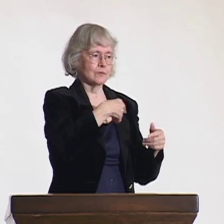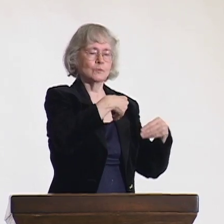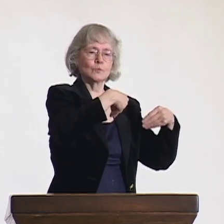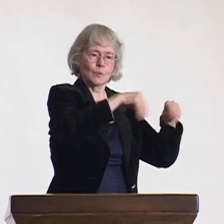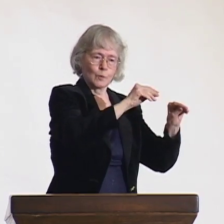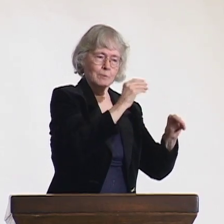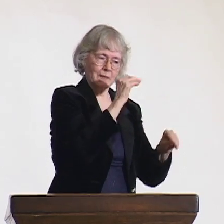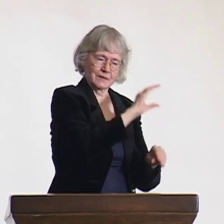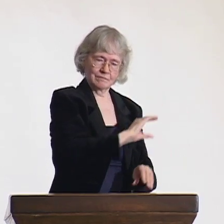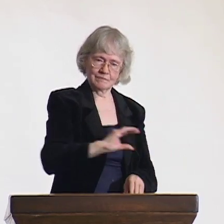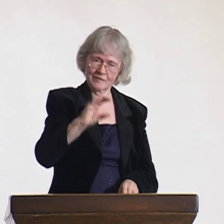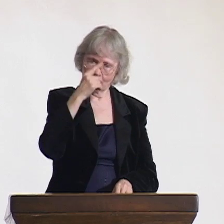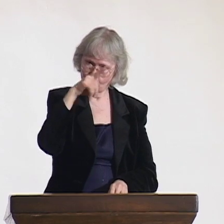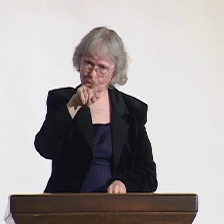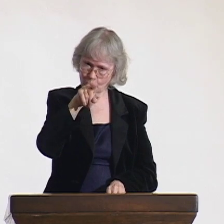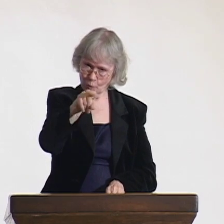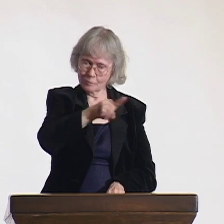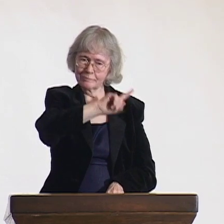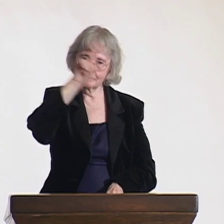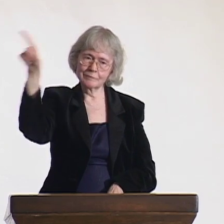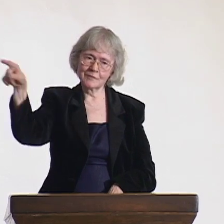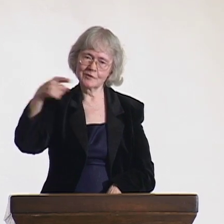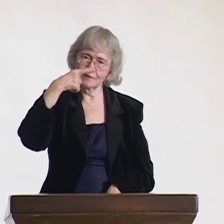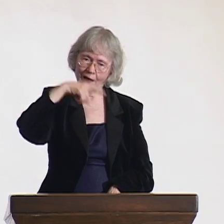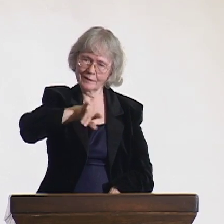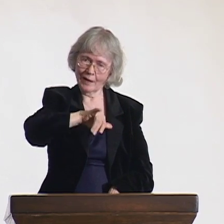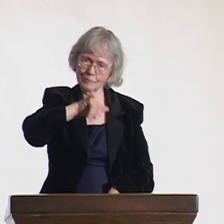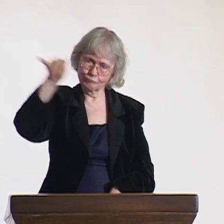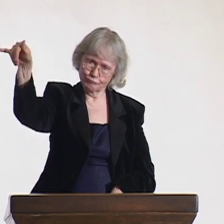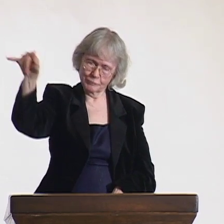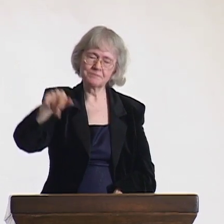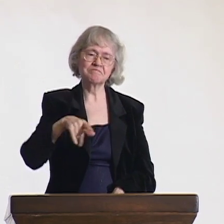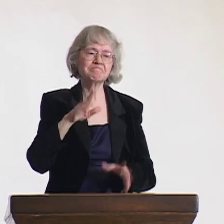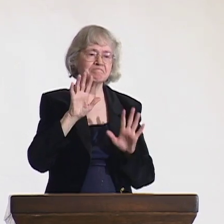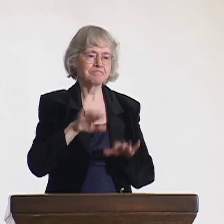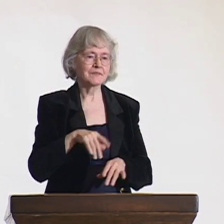it would take to raise enough money to allow his son to fly to Thailand